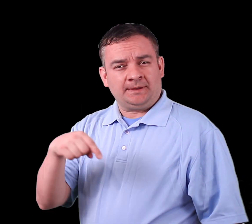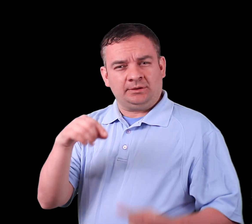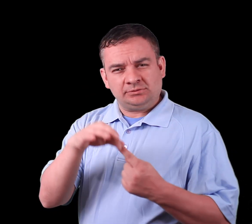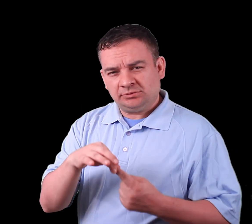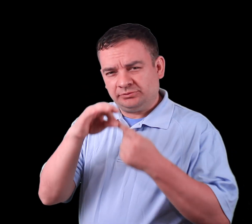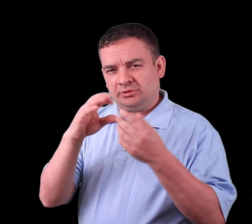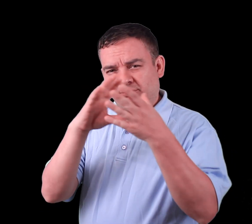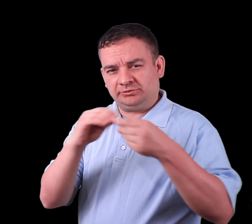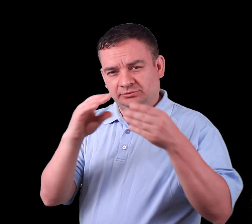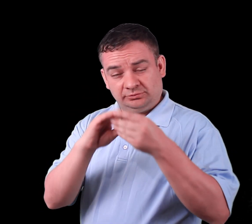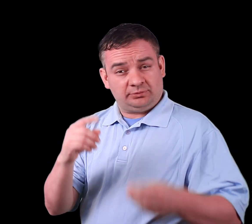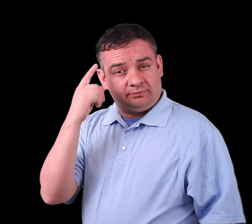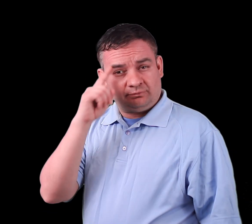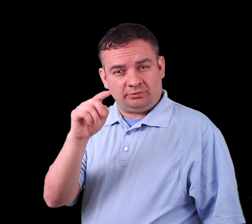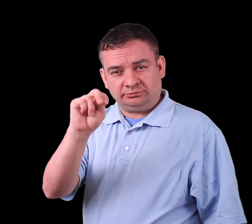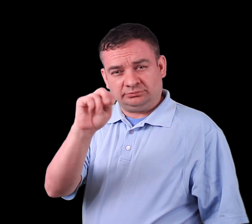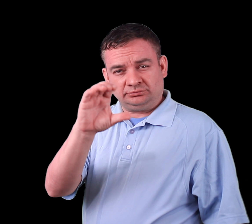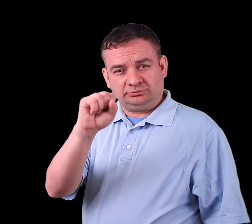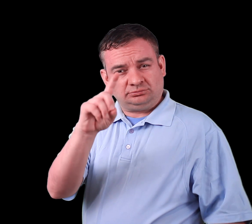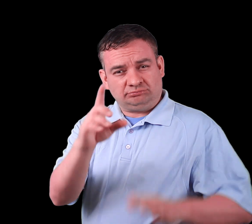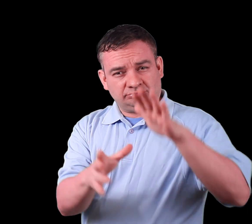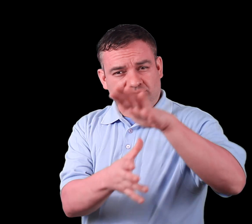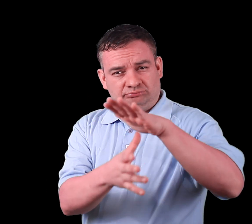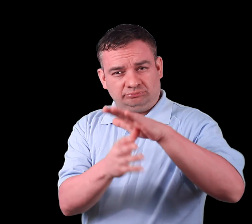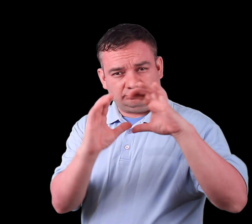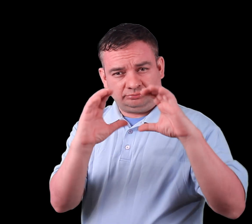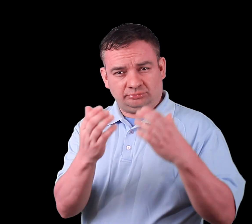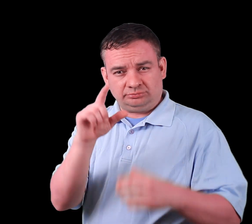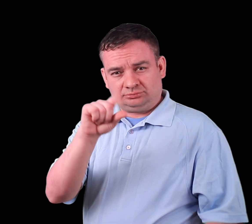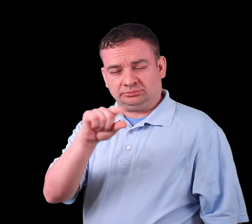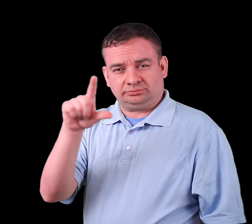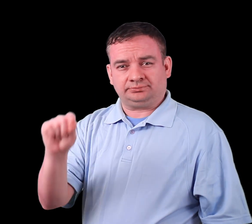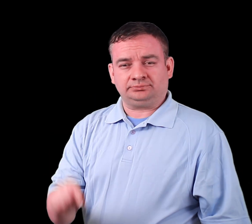This is special message for NCSD seniors Class of 2020